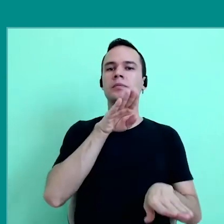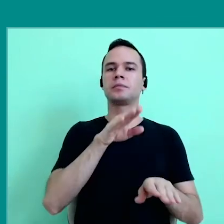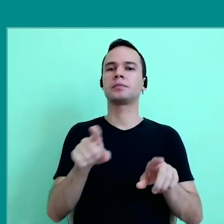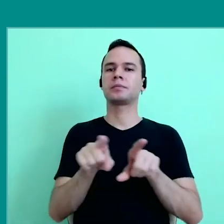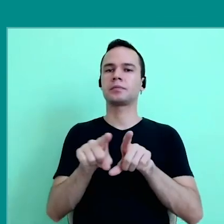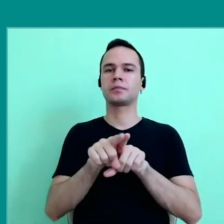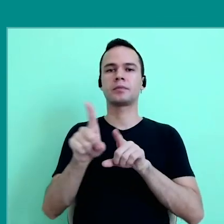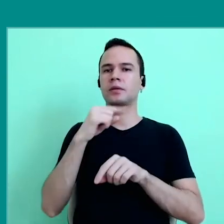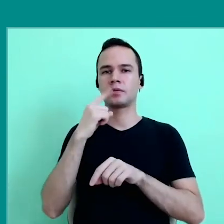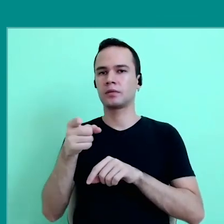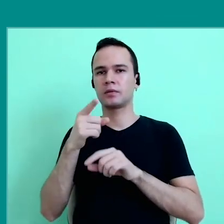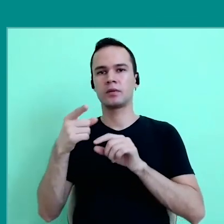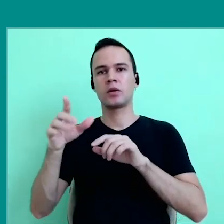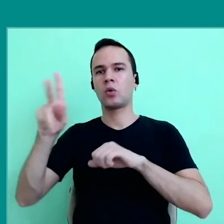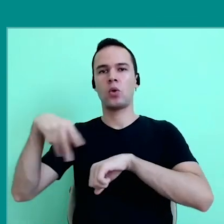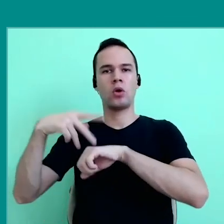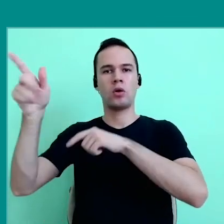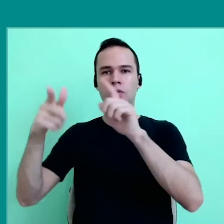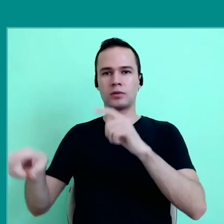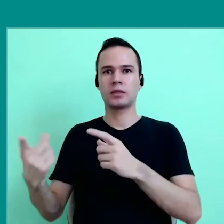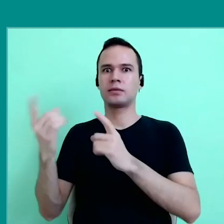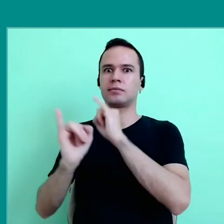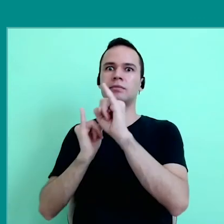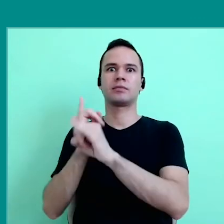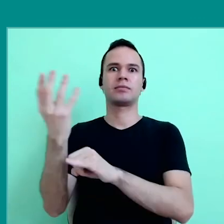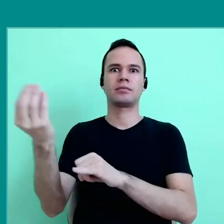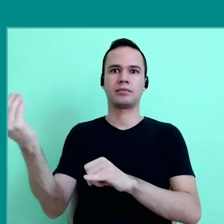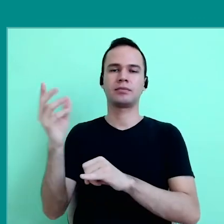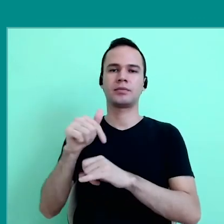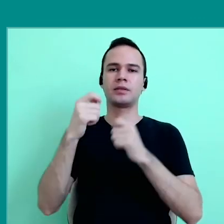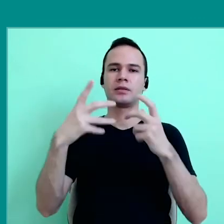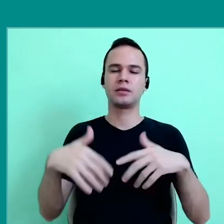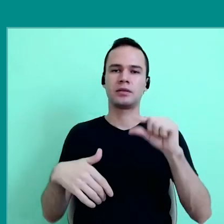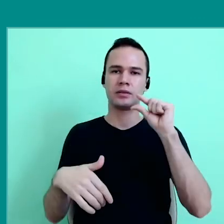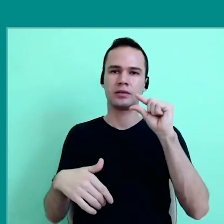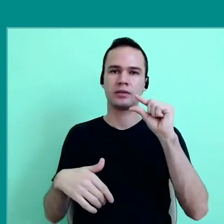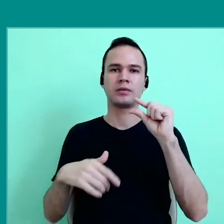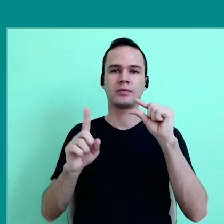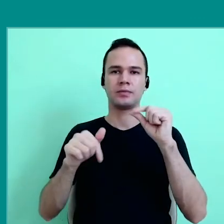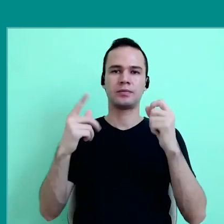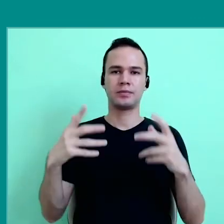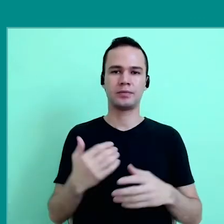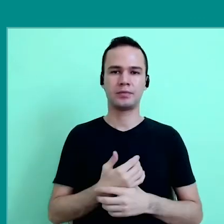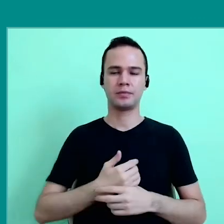but it also didn't happen in countries where they have a lot of connectivity, and I also want to speak a a little more of that.